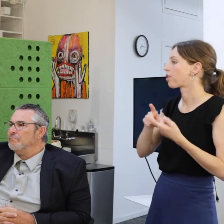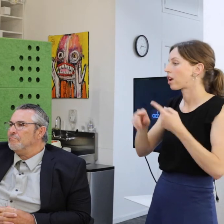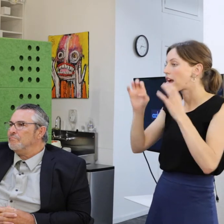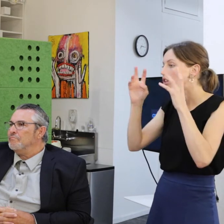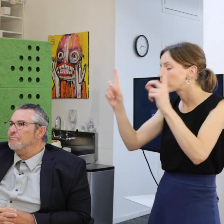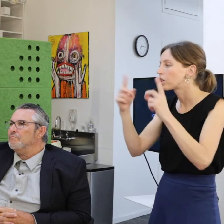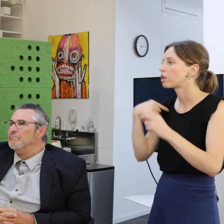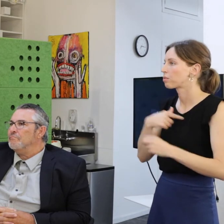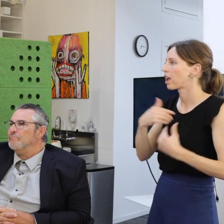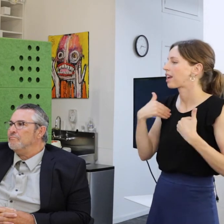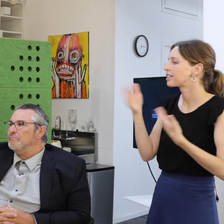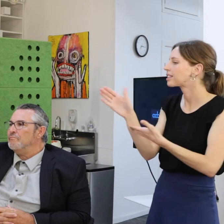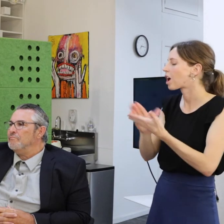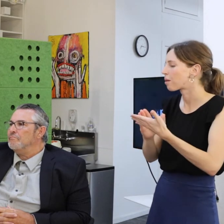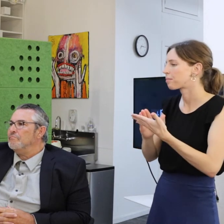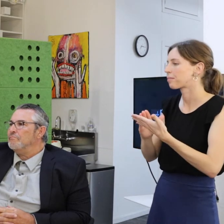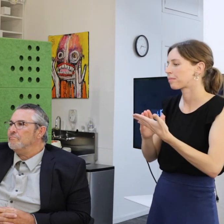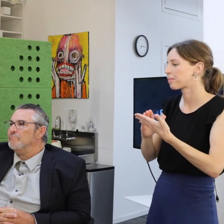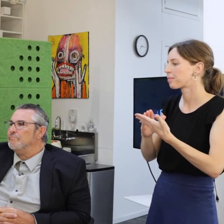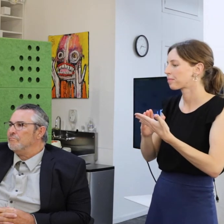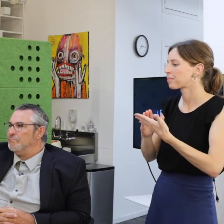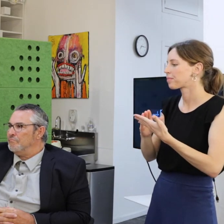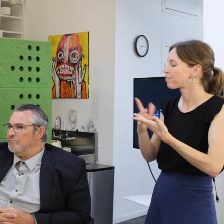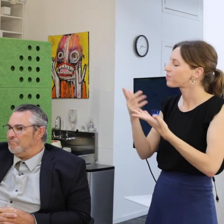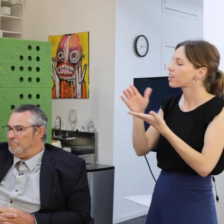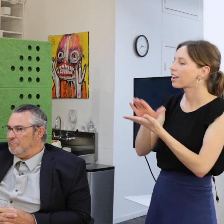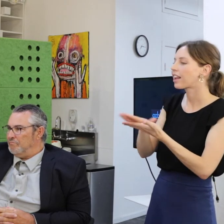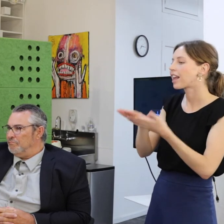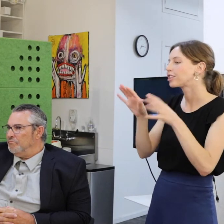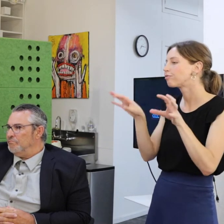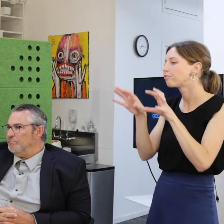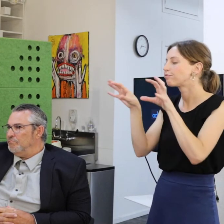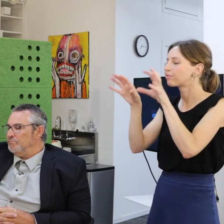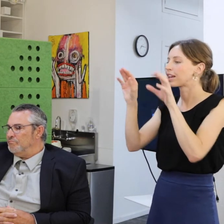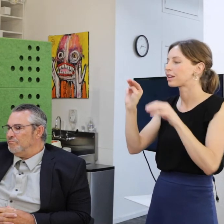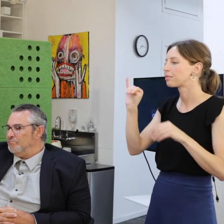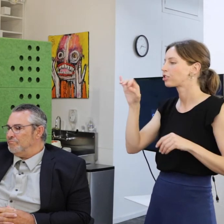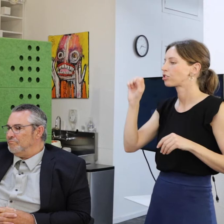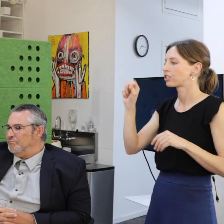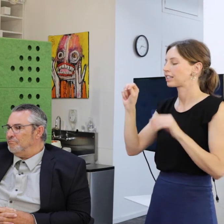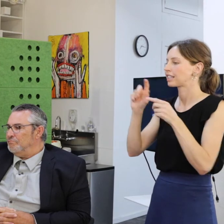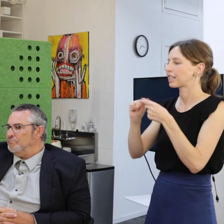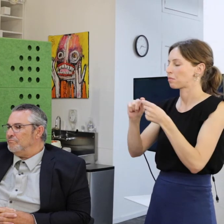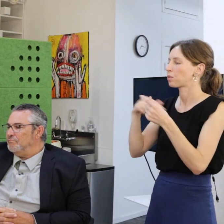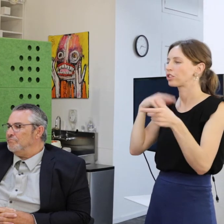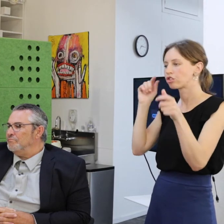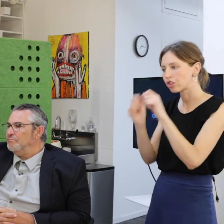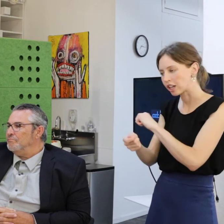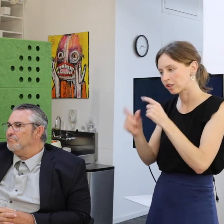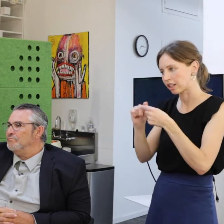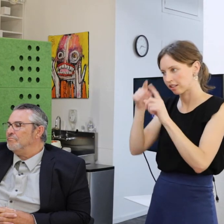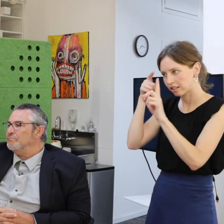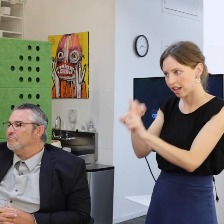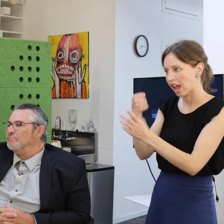You know we had some very sort of nice sugary mission statement. But we changed to say we are about economic opportunity for